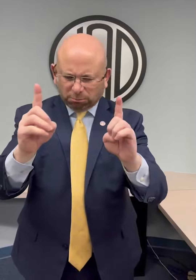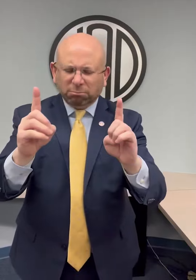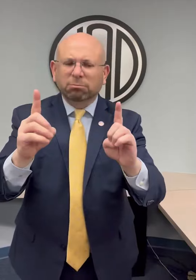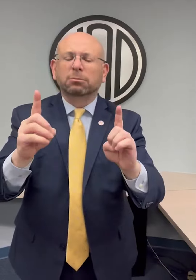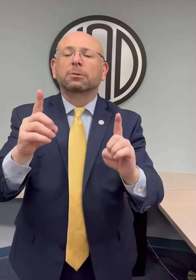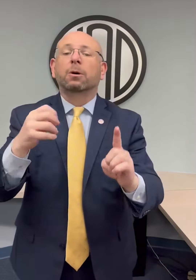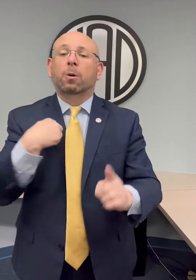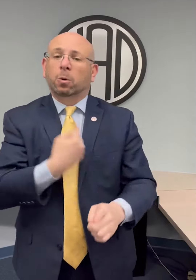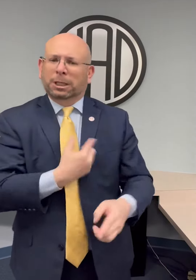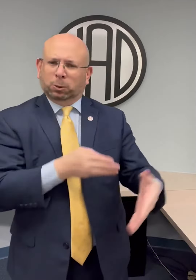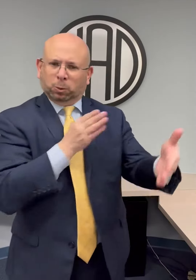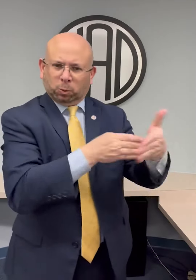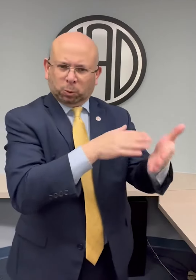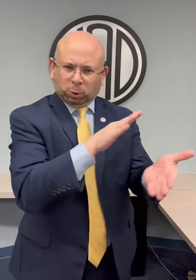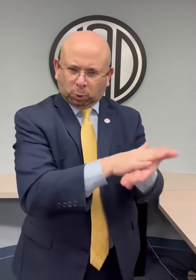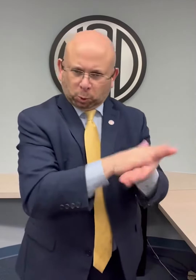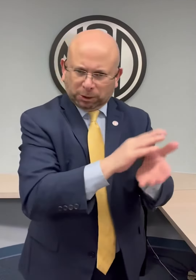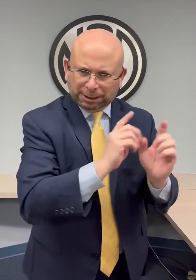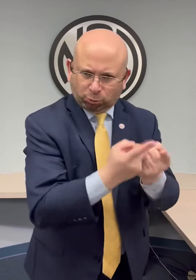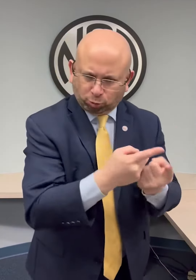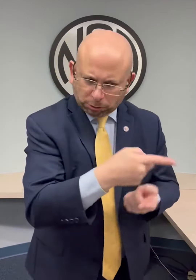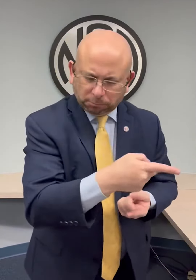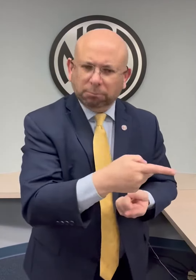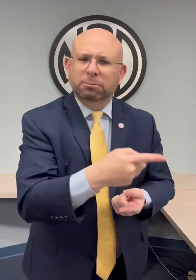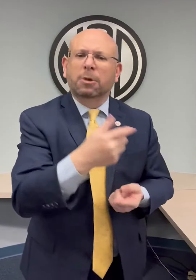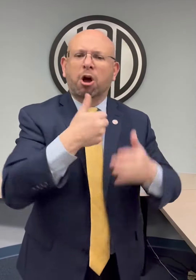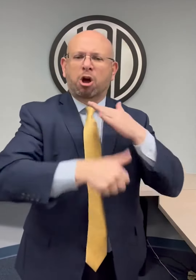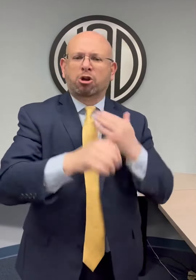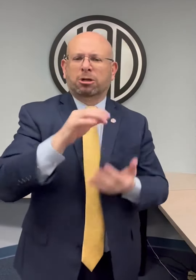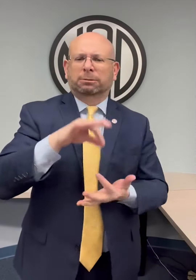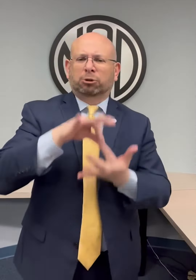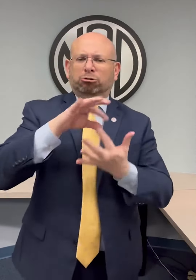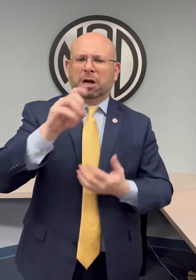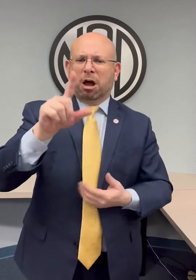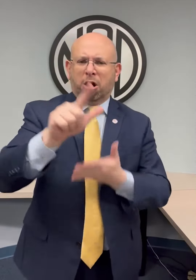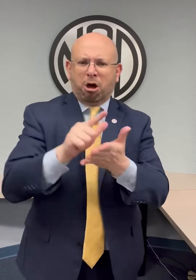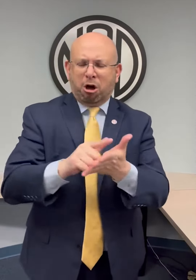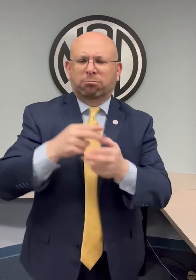and we sued the school district for him under the special education law --